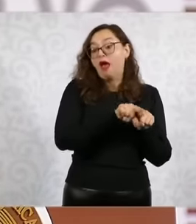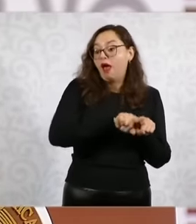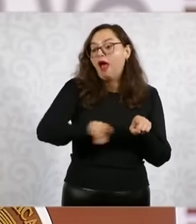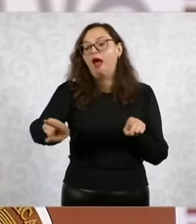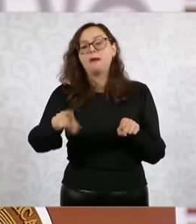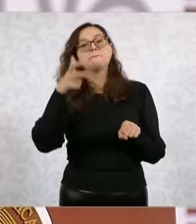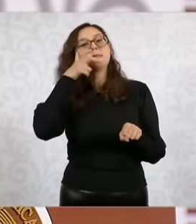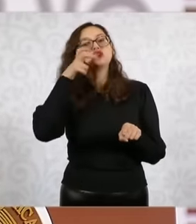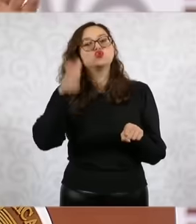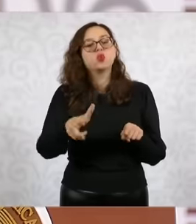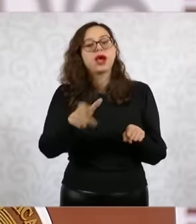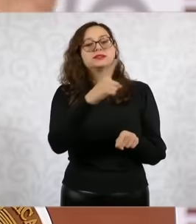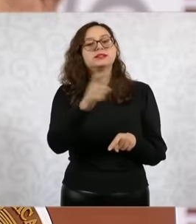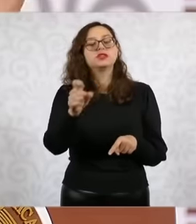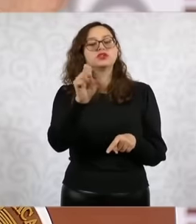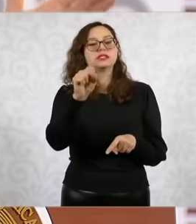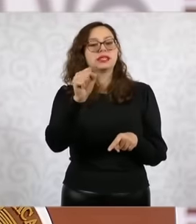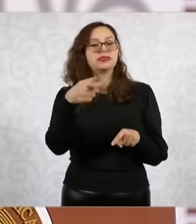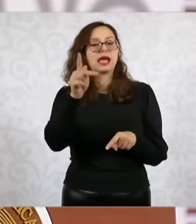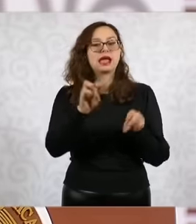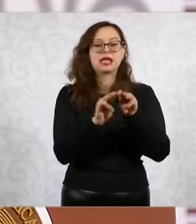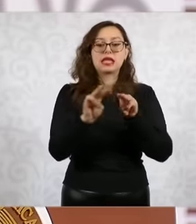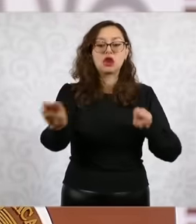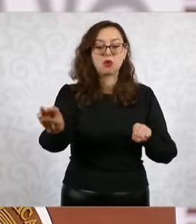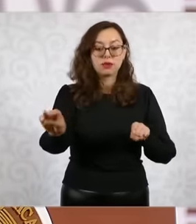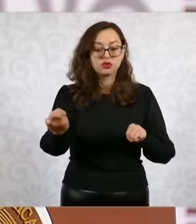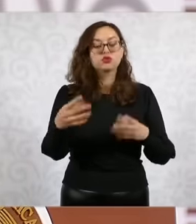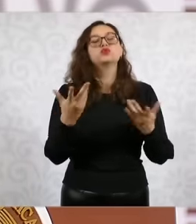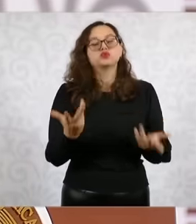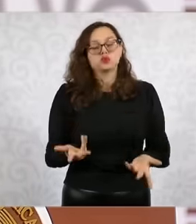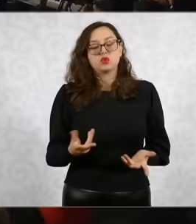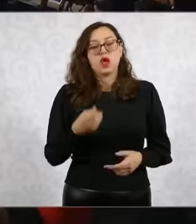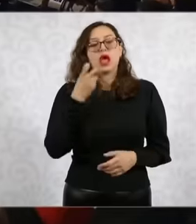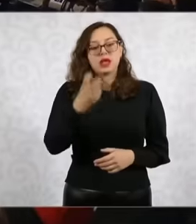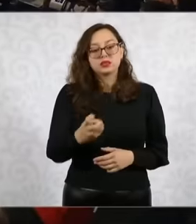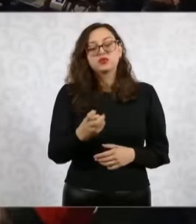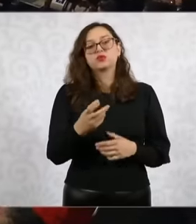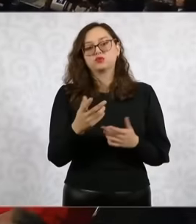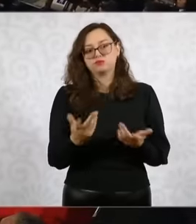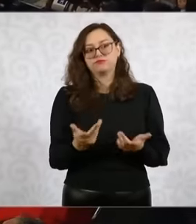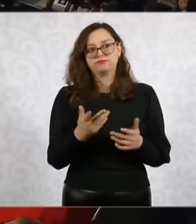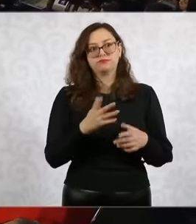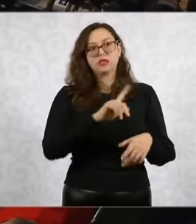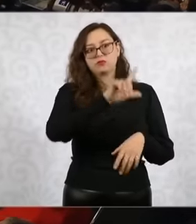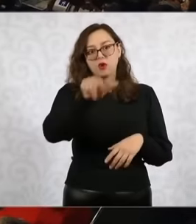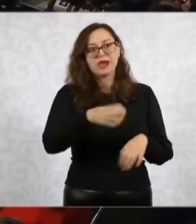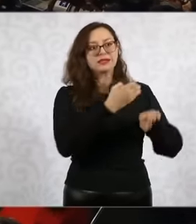we are going to go state by state to report on the strategic projects that we are going to develop